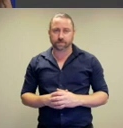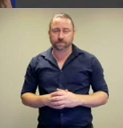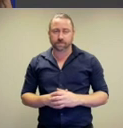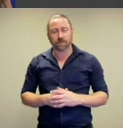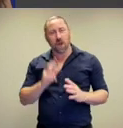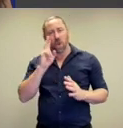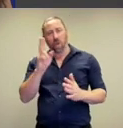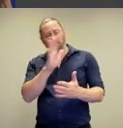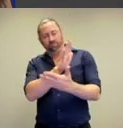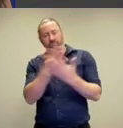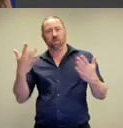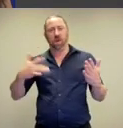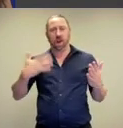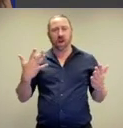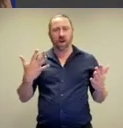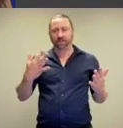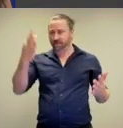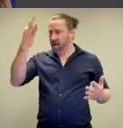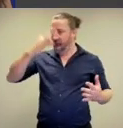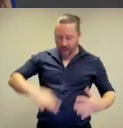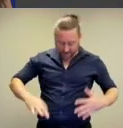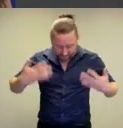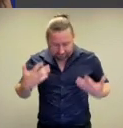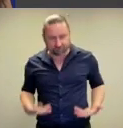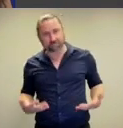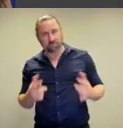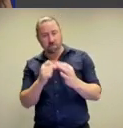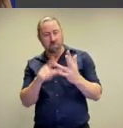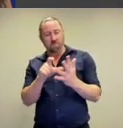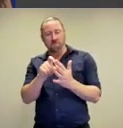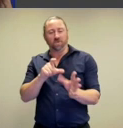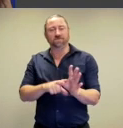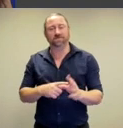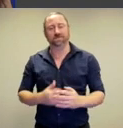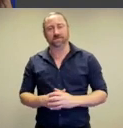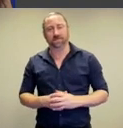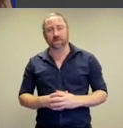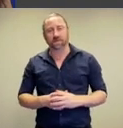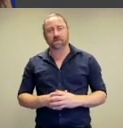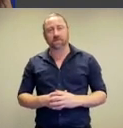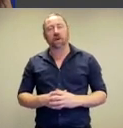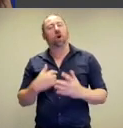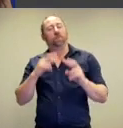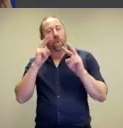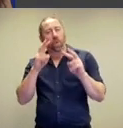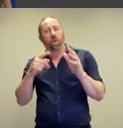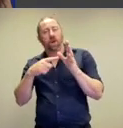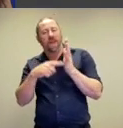focusing on real live